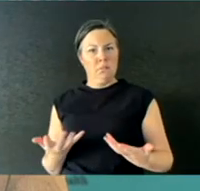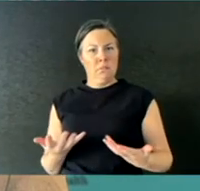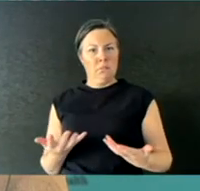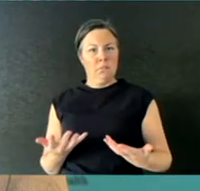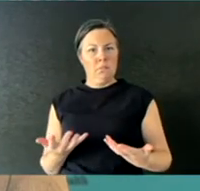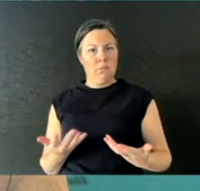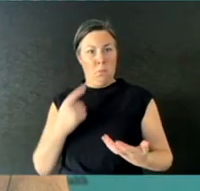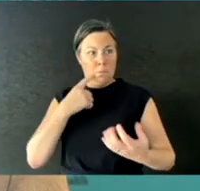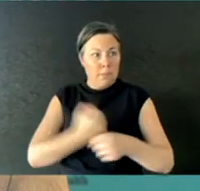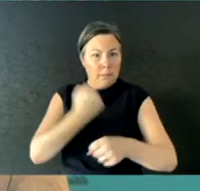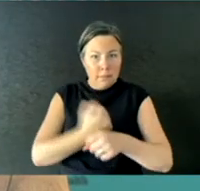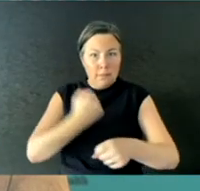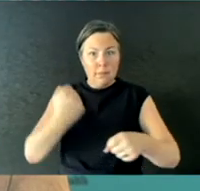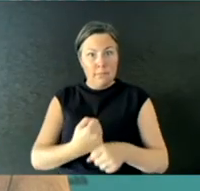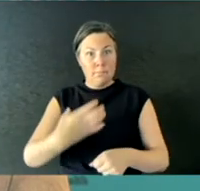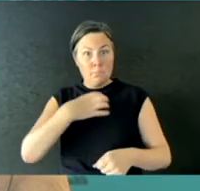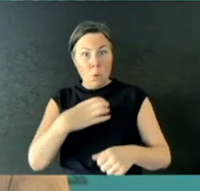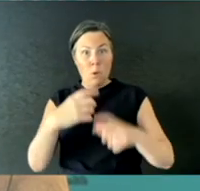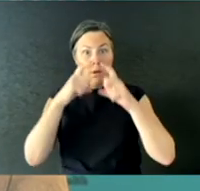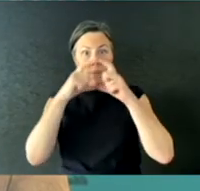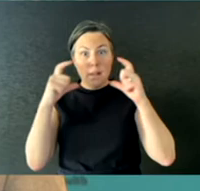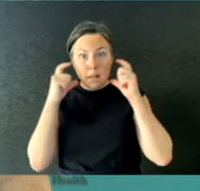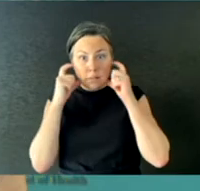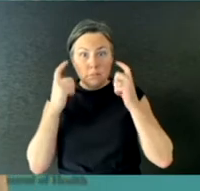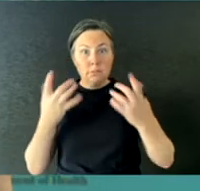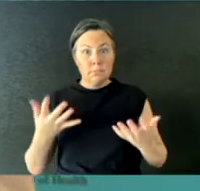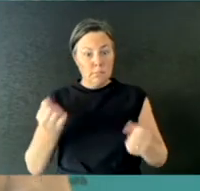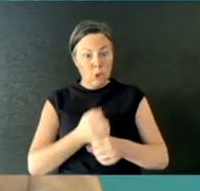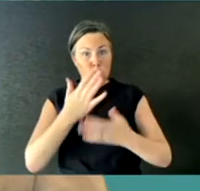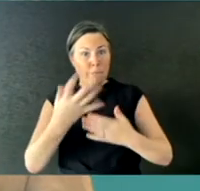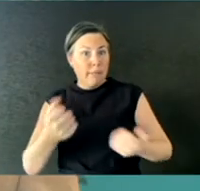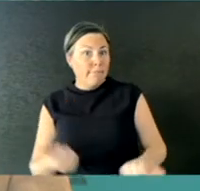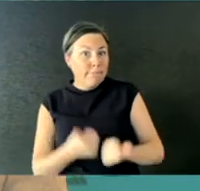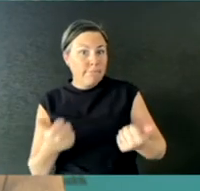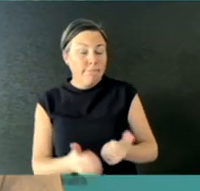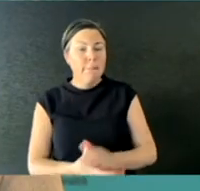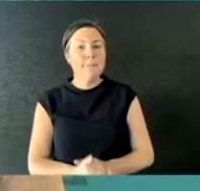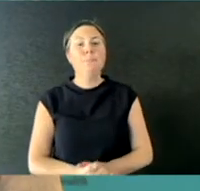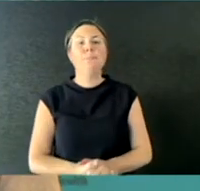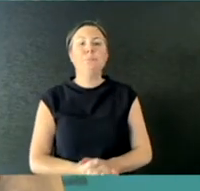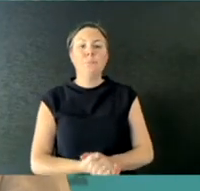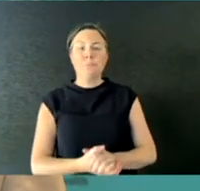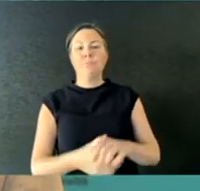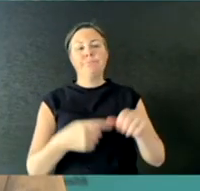masks to ensure that we do have adequate supply? Well, thanks, Dana. There's a number of elements to that question.